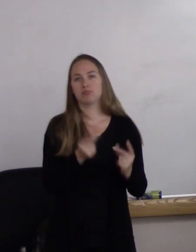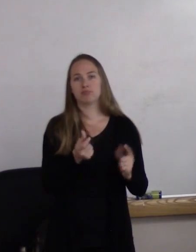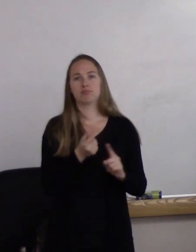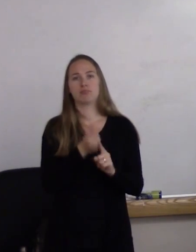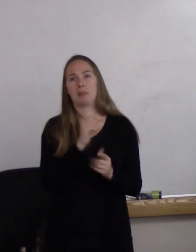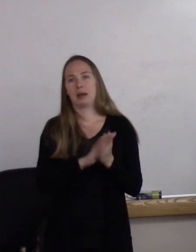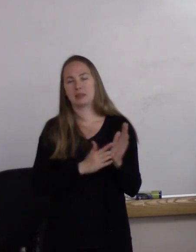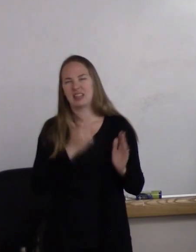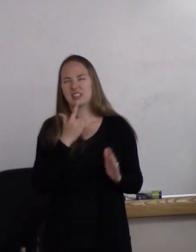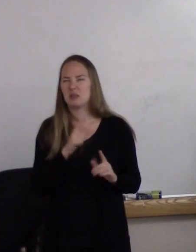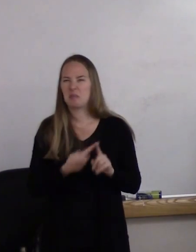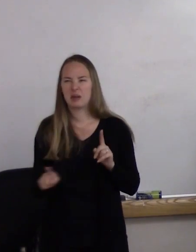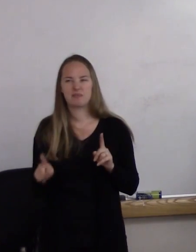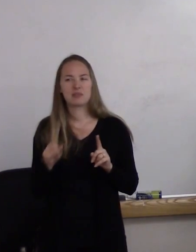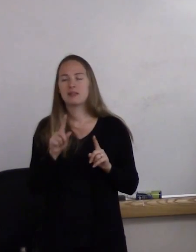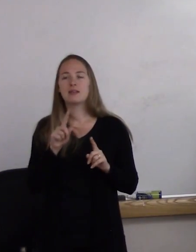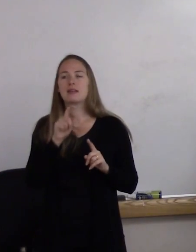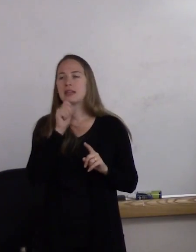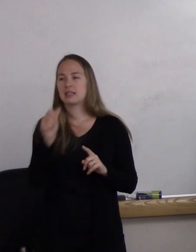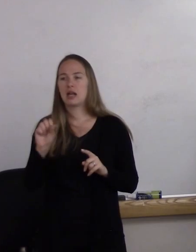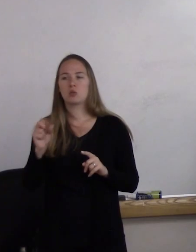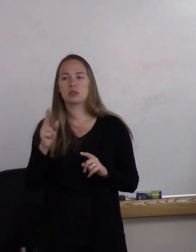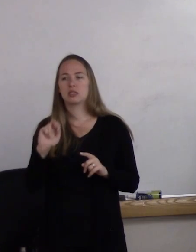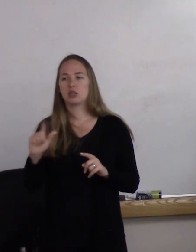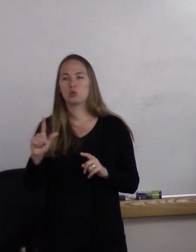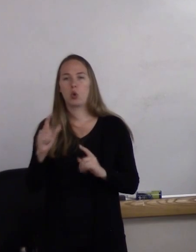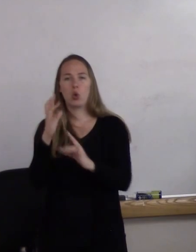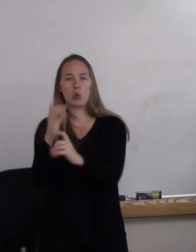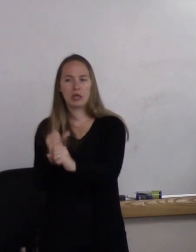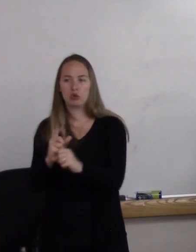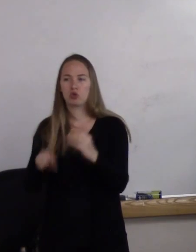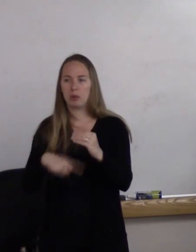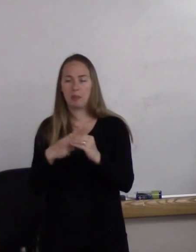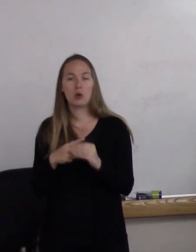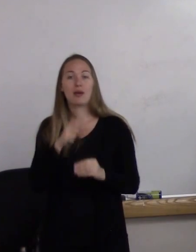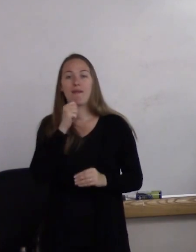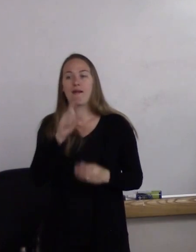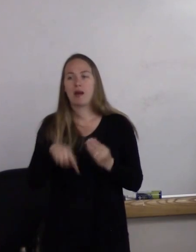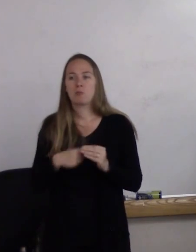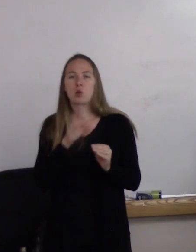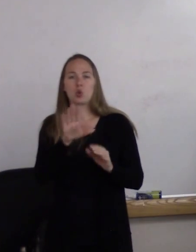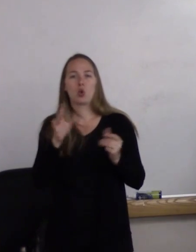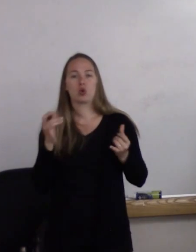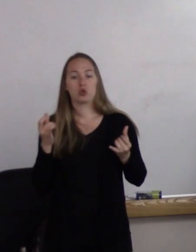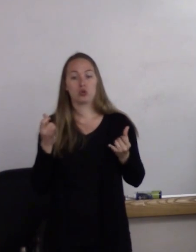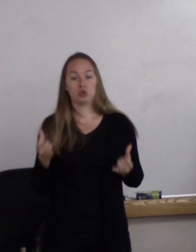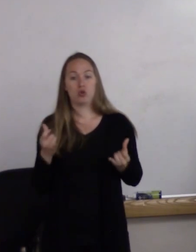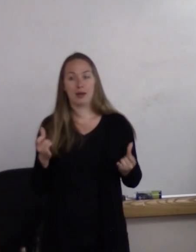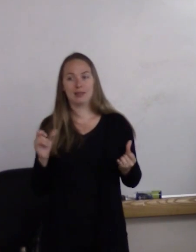But that's not what sexual orientation is about. It's not about your current state. It's about attraction,